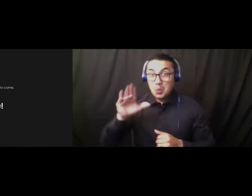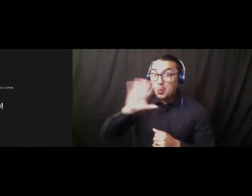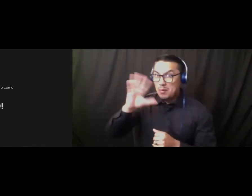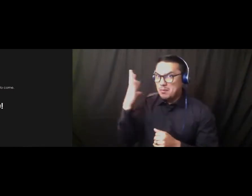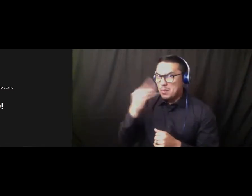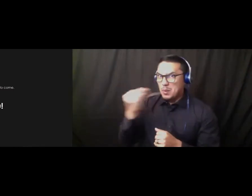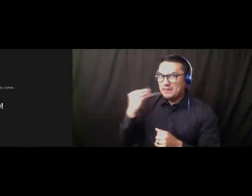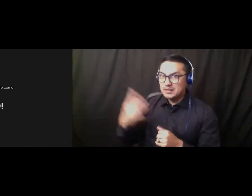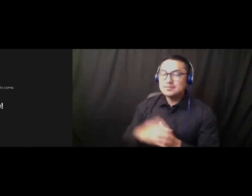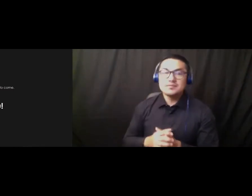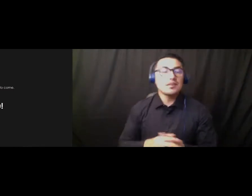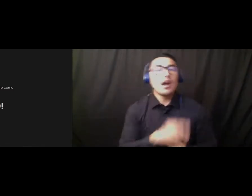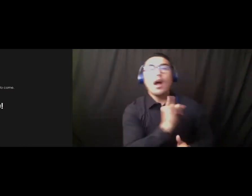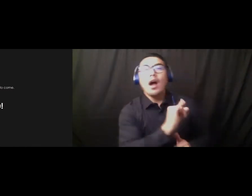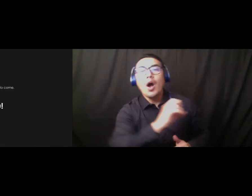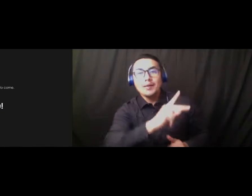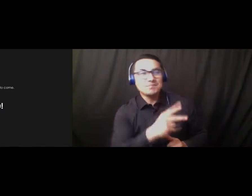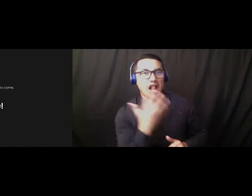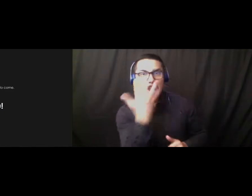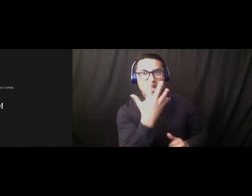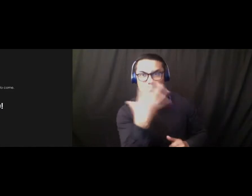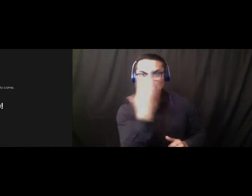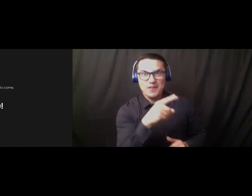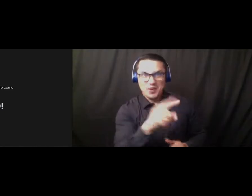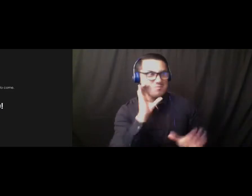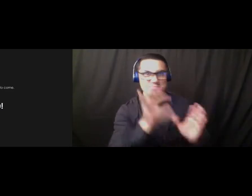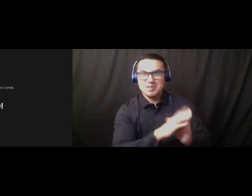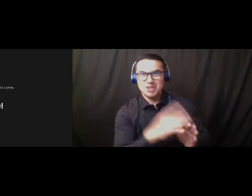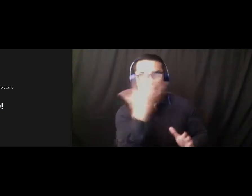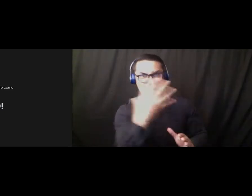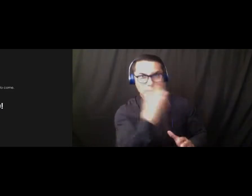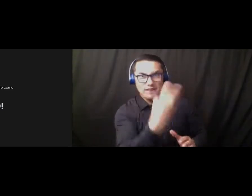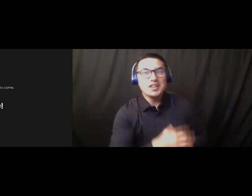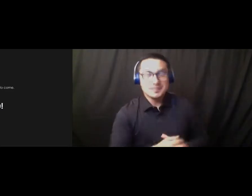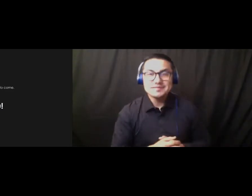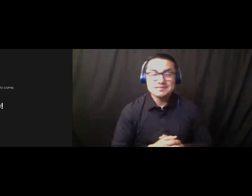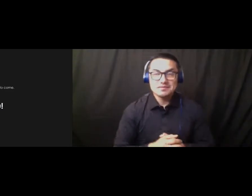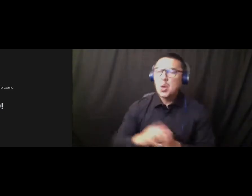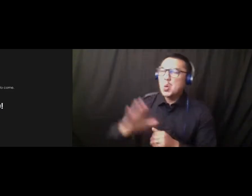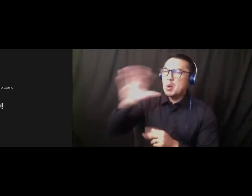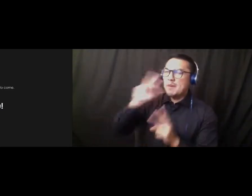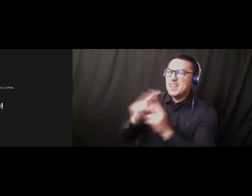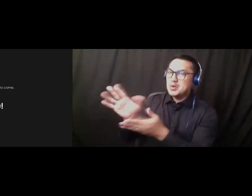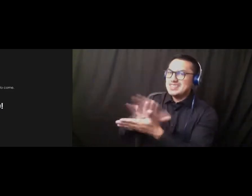Yeah, it looks beautiful. I'm sorry. It looks beautiful. Ya. It's going to be really nice.